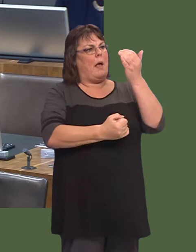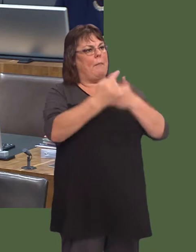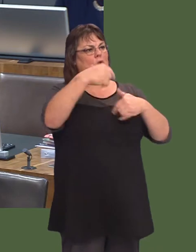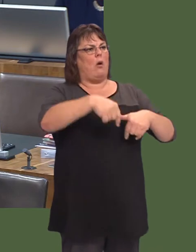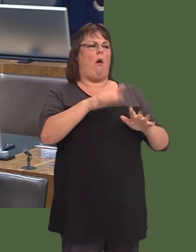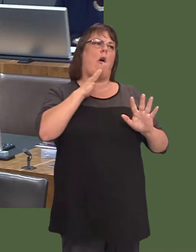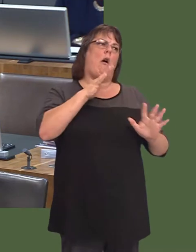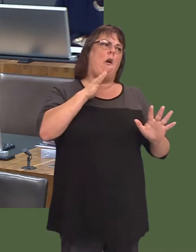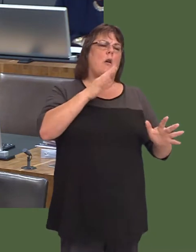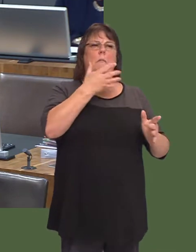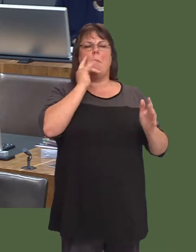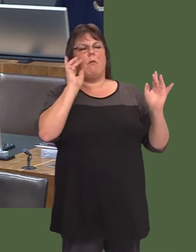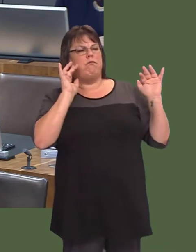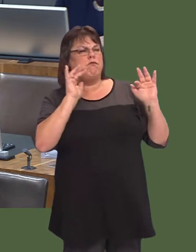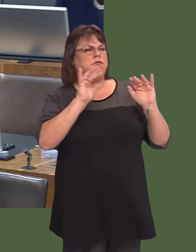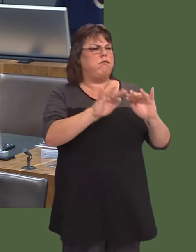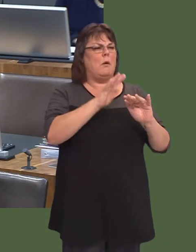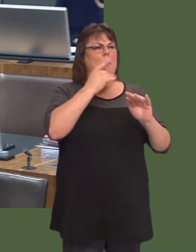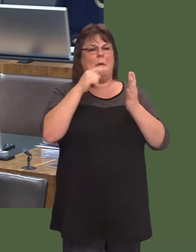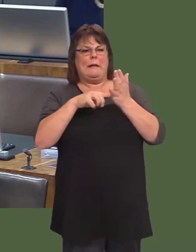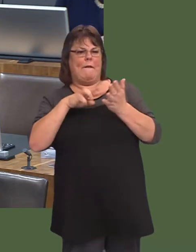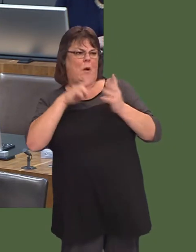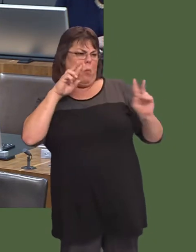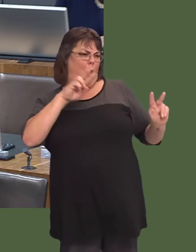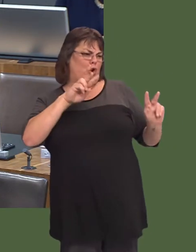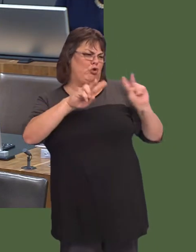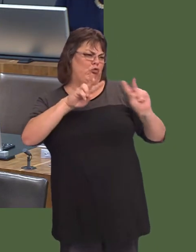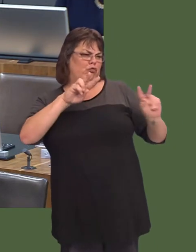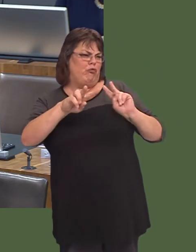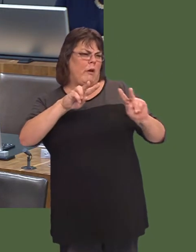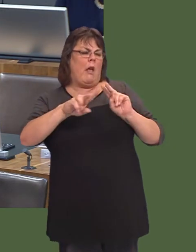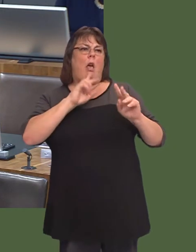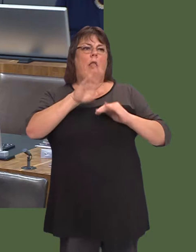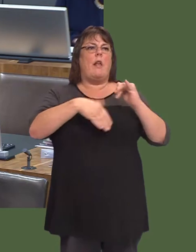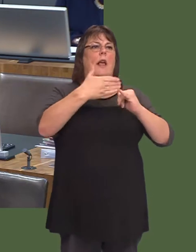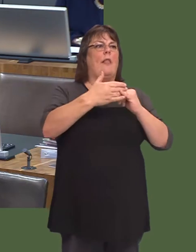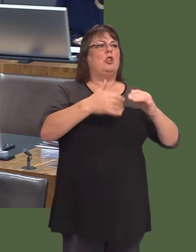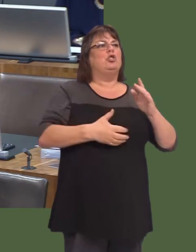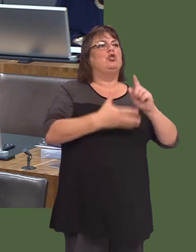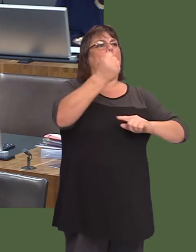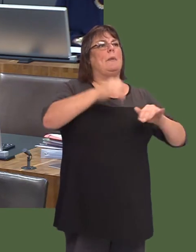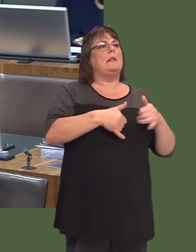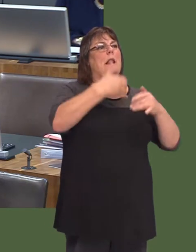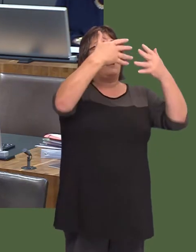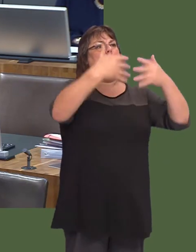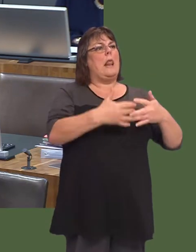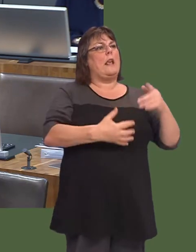some 25,000 people there on the final day, millions watching around the world. And, of course, culminating with the Champions League final, which, ironically, was almost